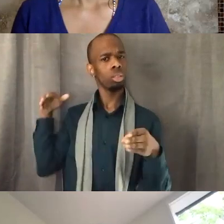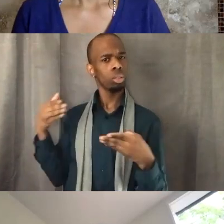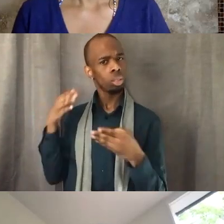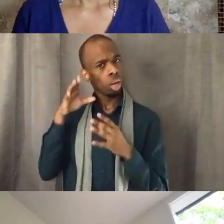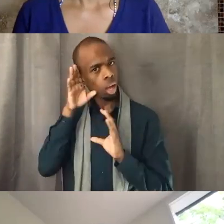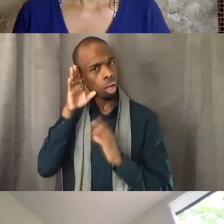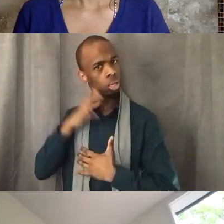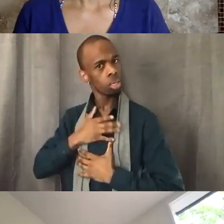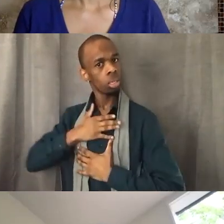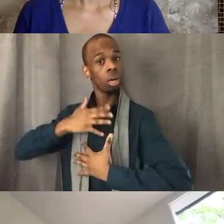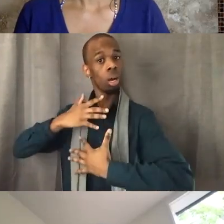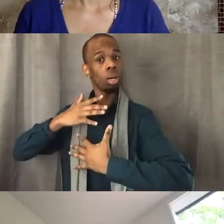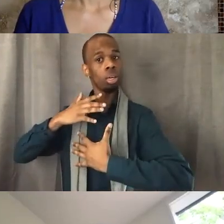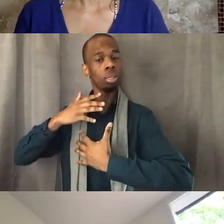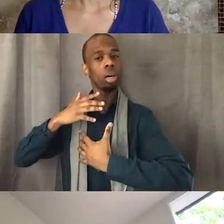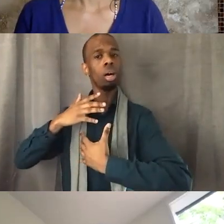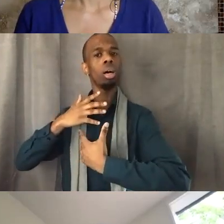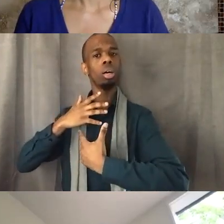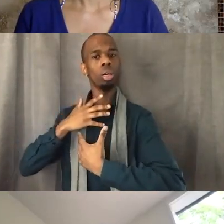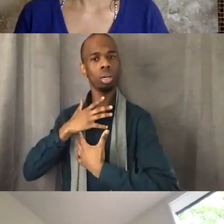let your belly be soft and take a deep inhalation